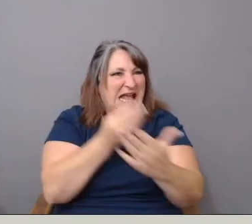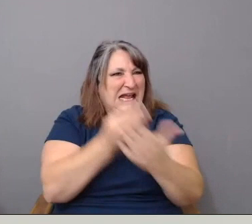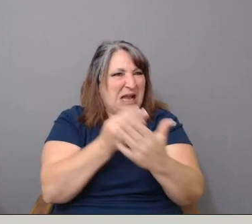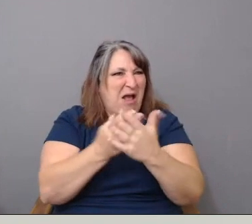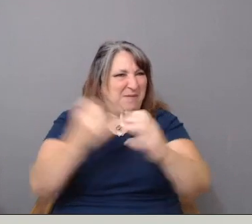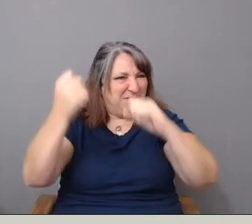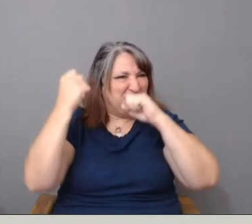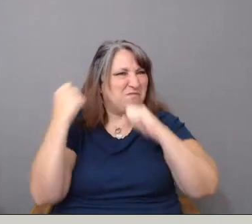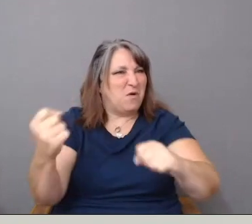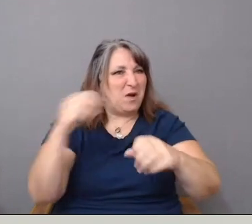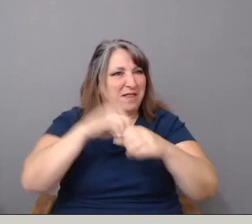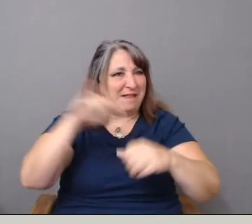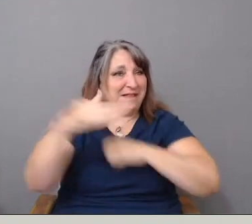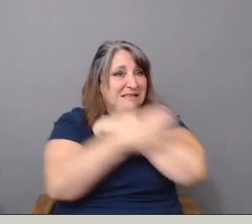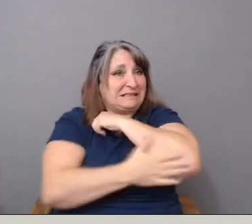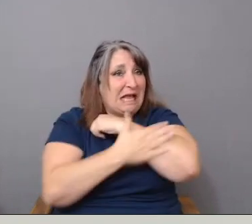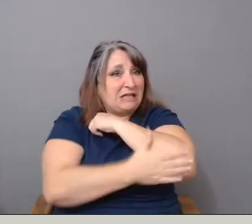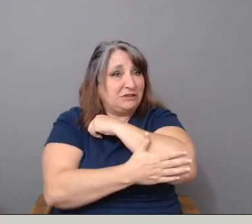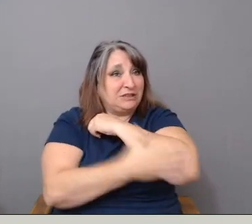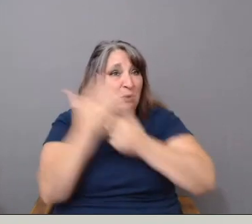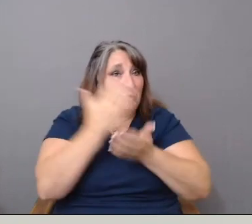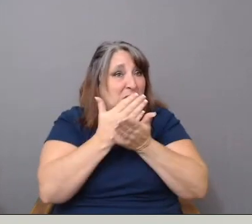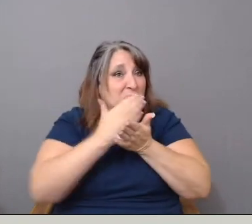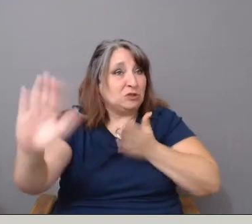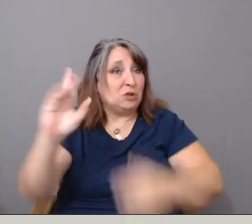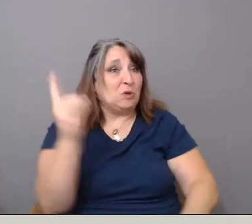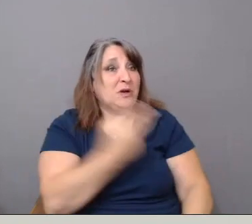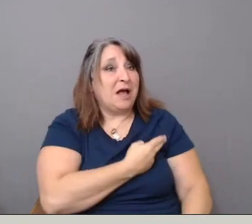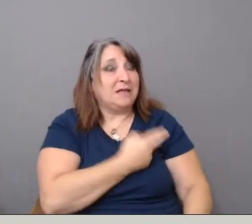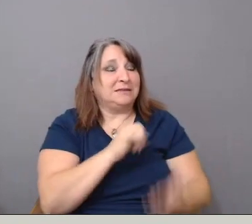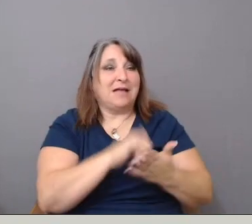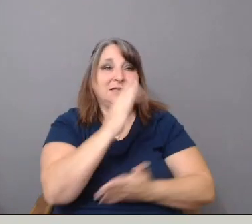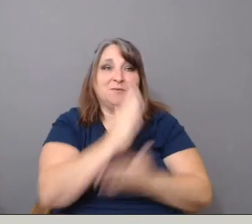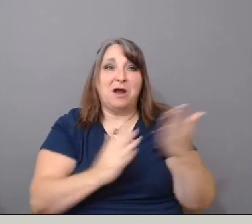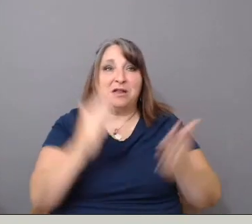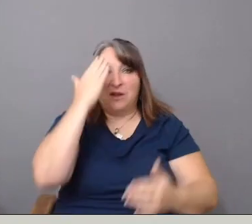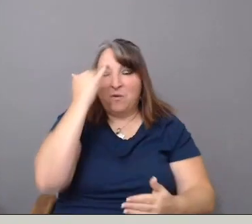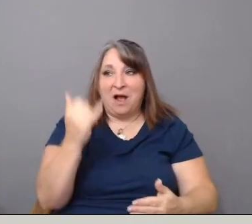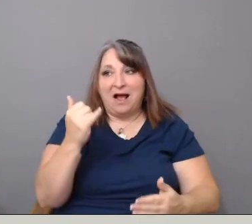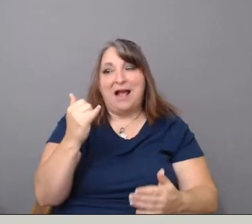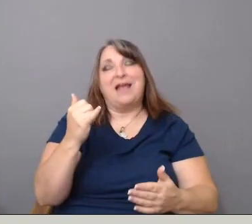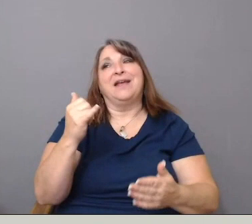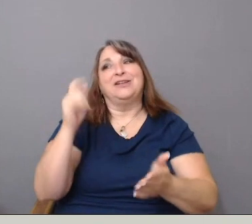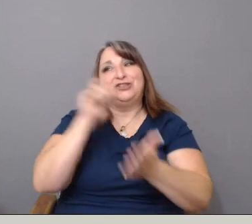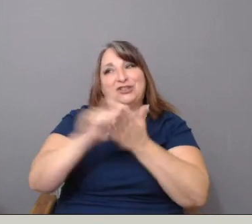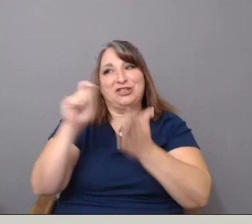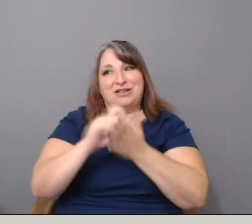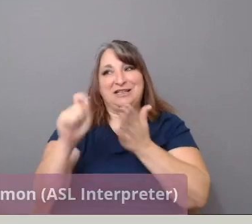And so to exclude us is partly why, in my view, journalism falls apart, why the business models fall